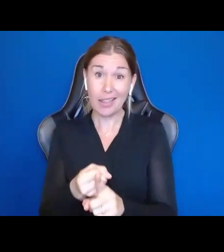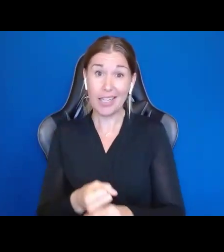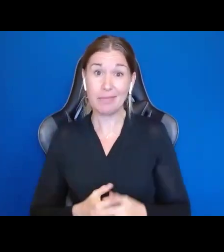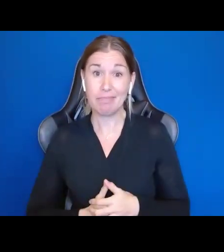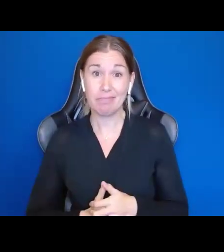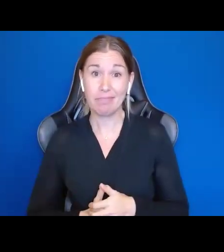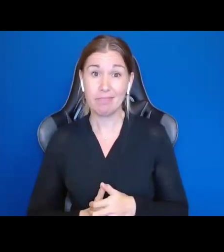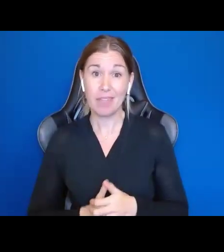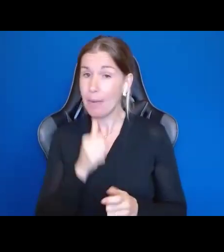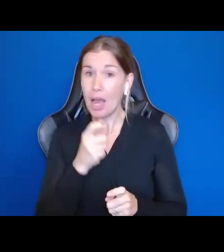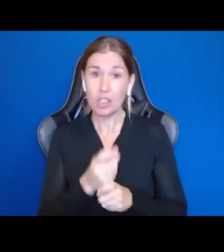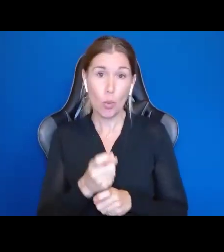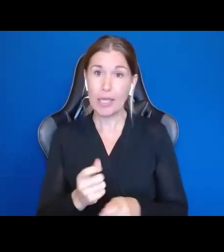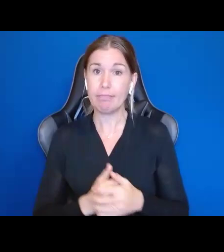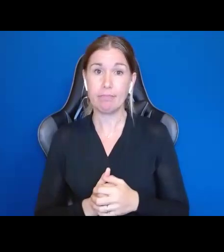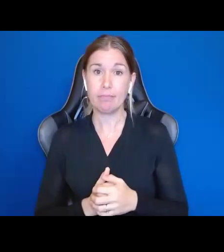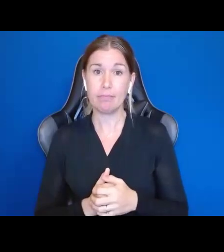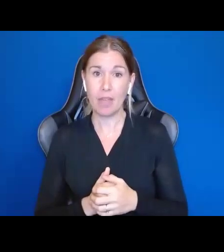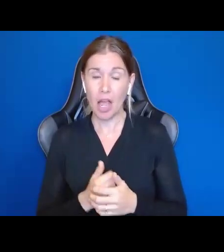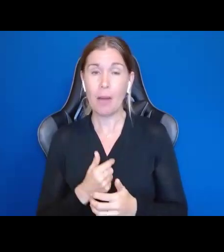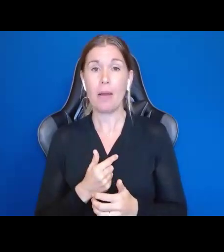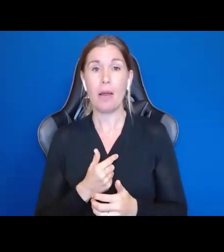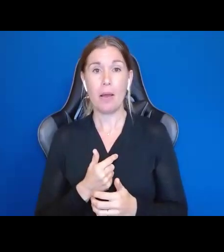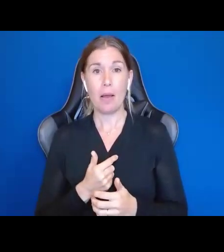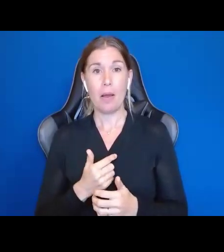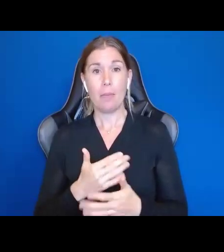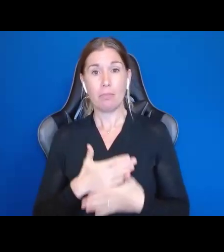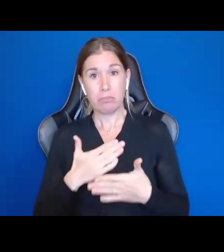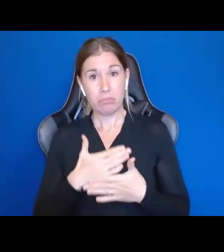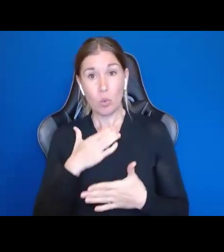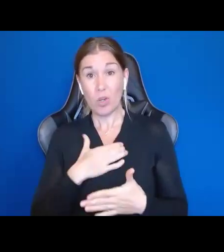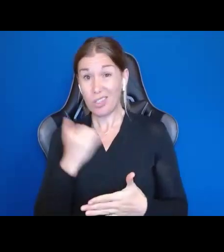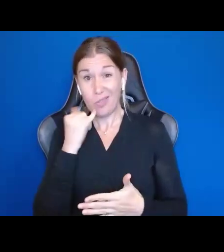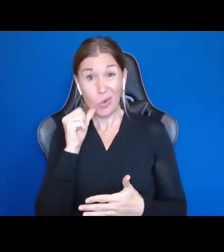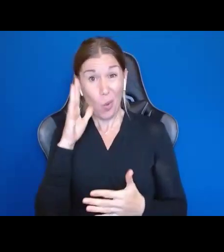And that is not a joke. My fondest wish for you is if you don't believe in Supported Decision Making,